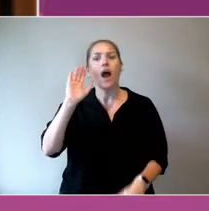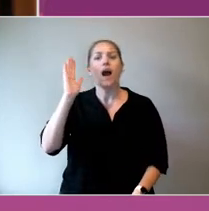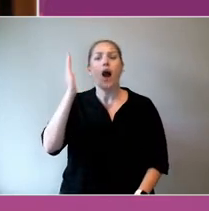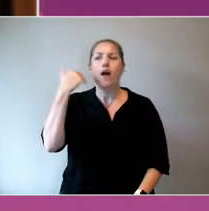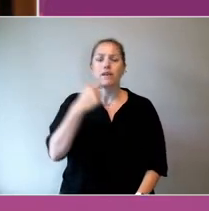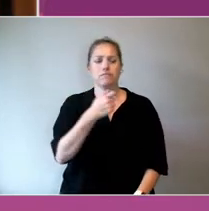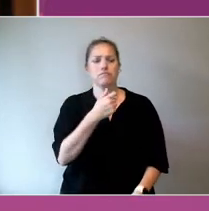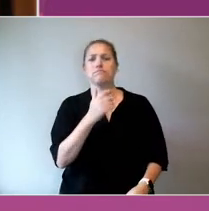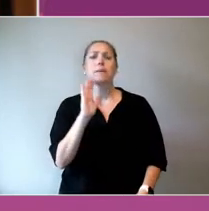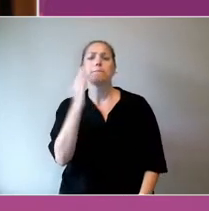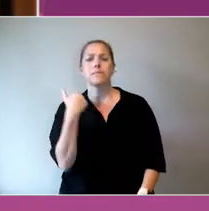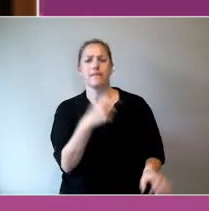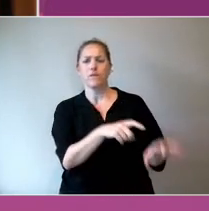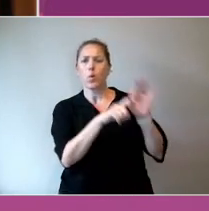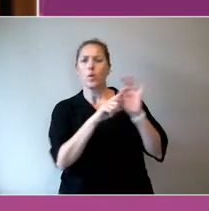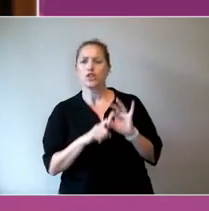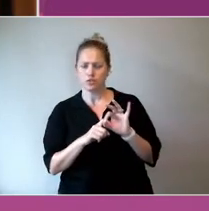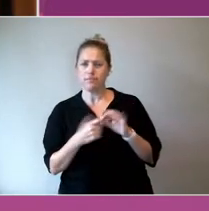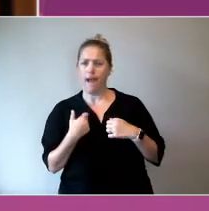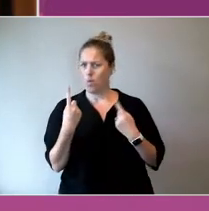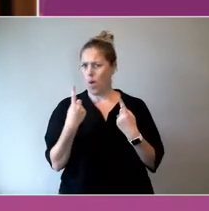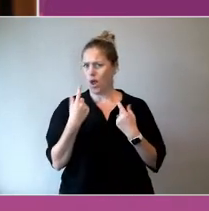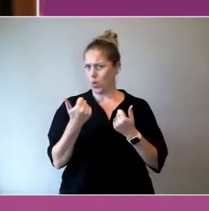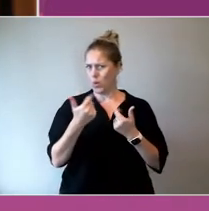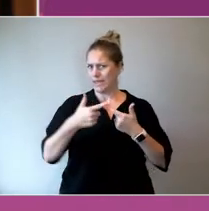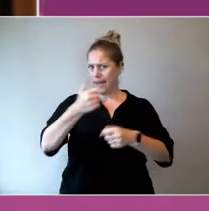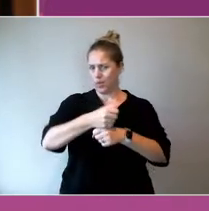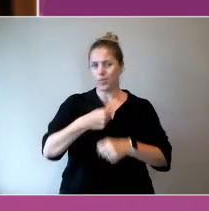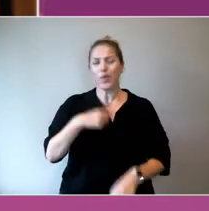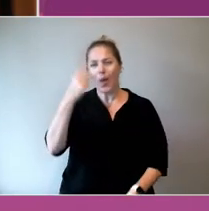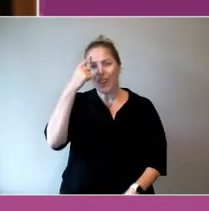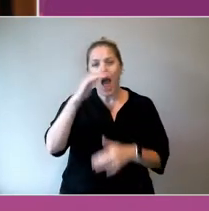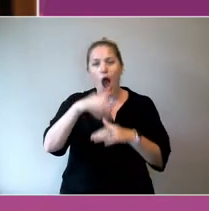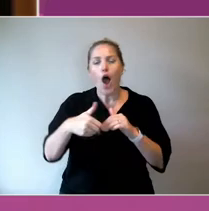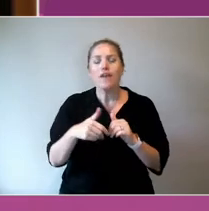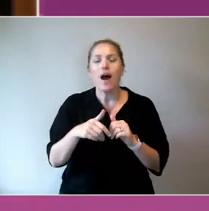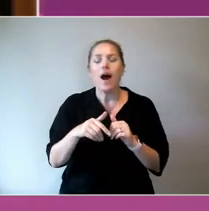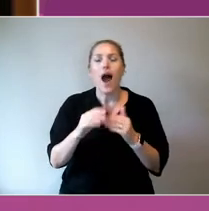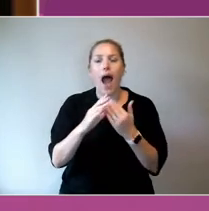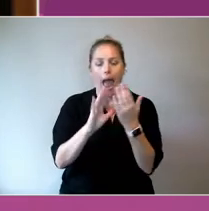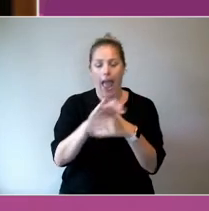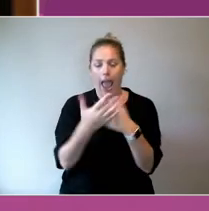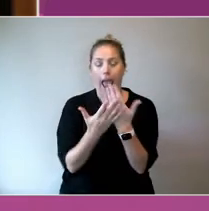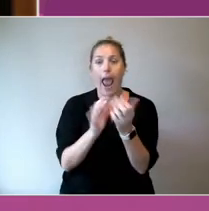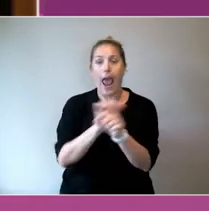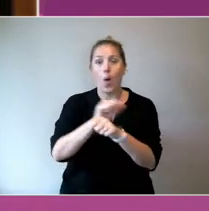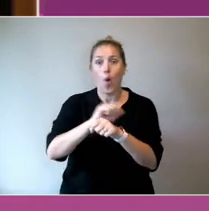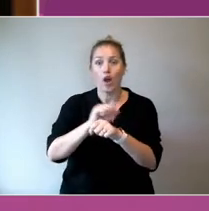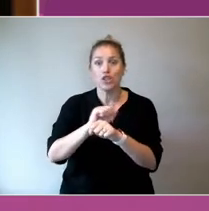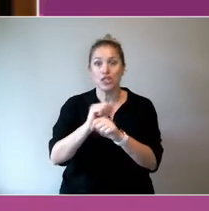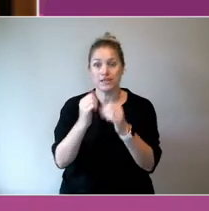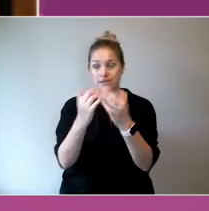of when they started measuring hand washing rates in hospital and then publicly reporting it, hand washing went up.